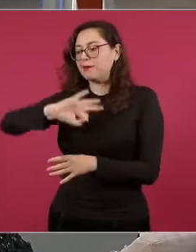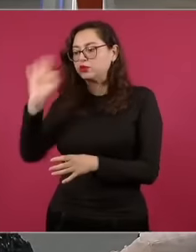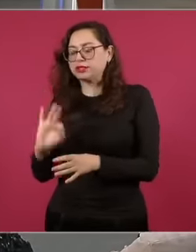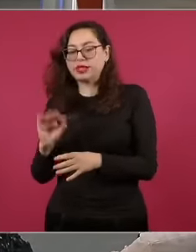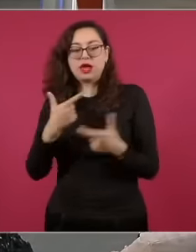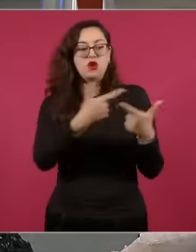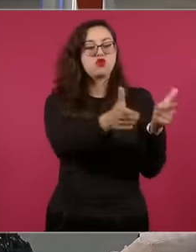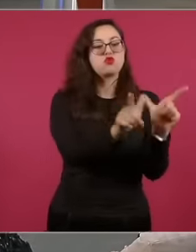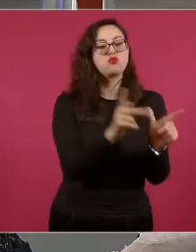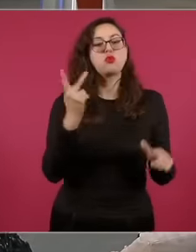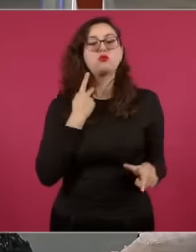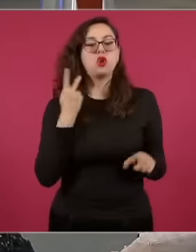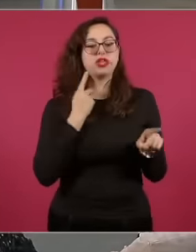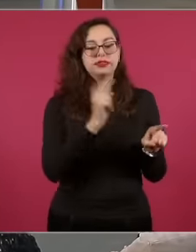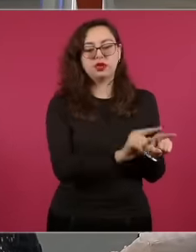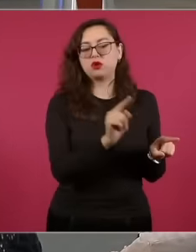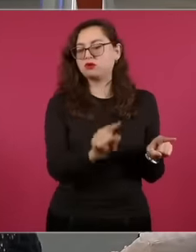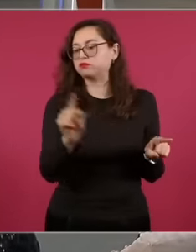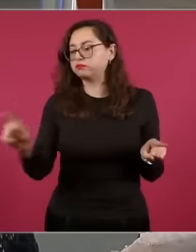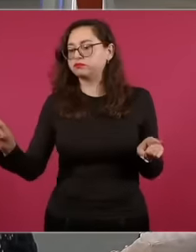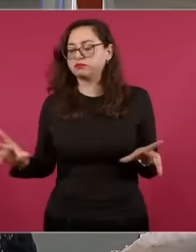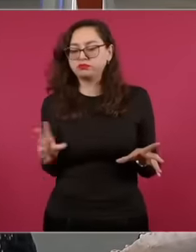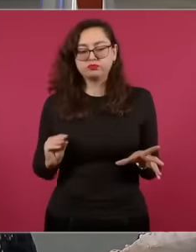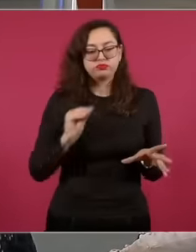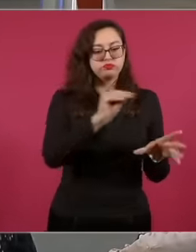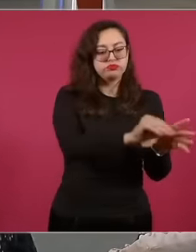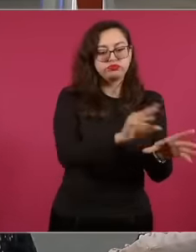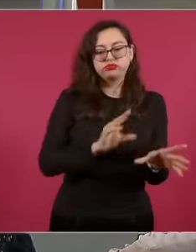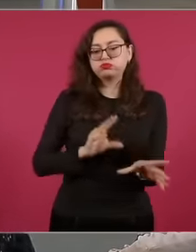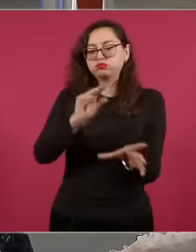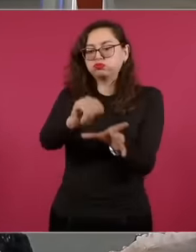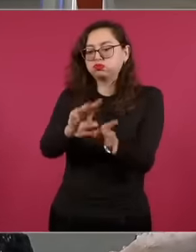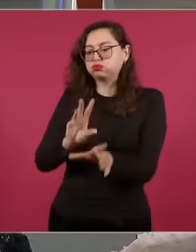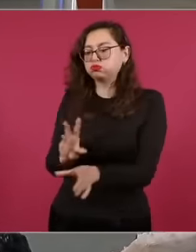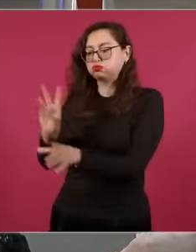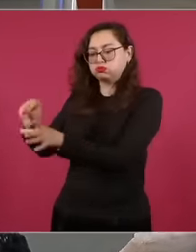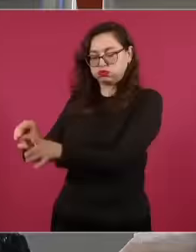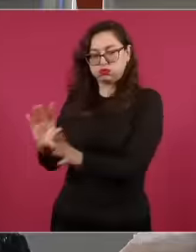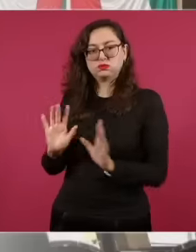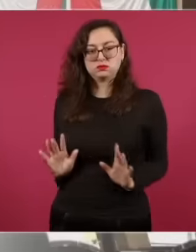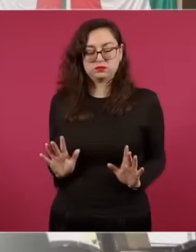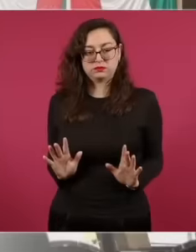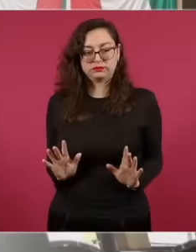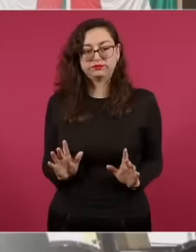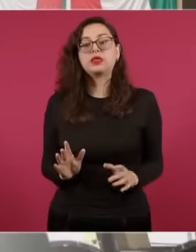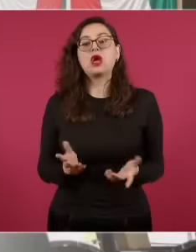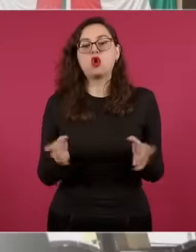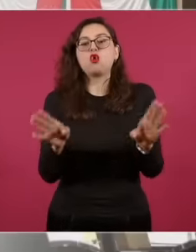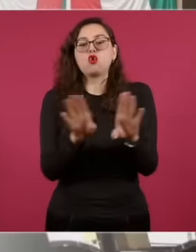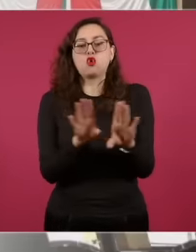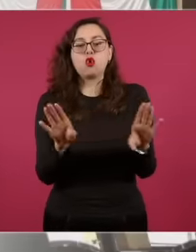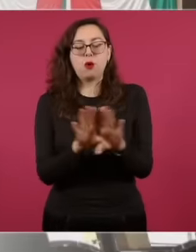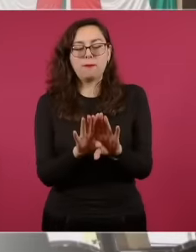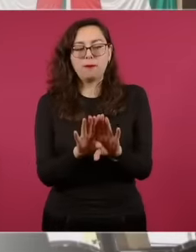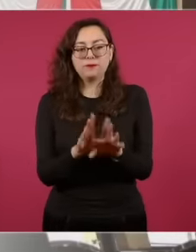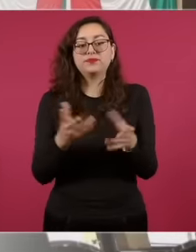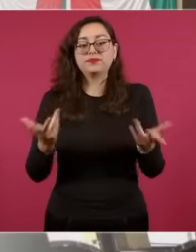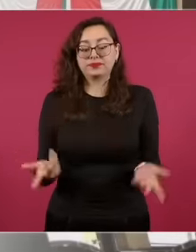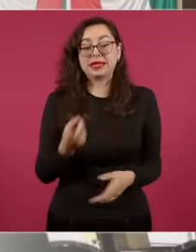article 15, paragraph 2. It establishes that to obtain the national vote cast,